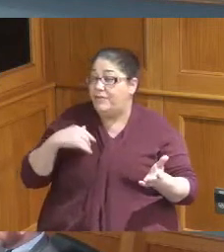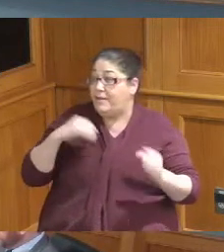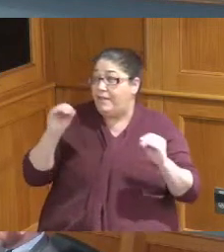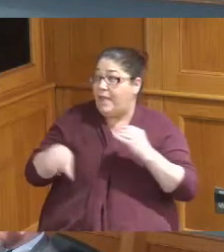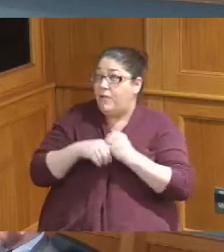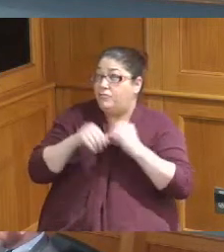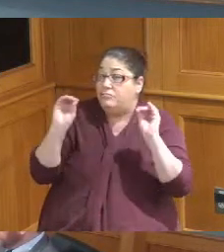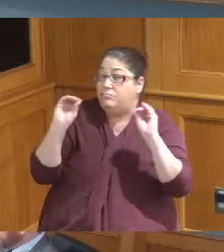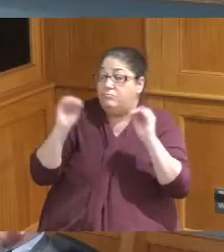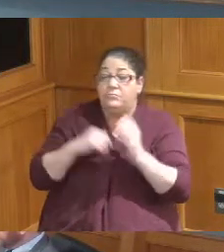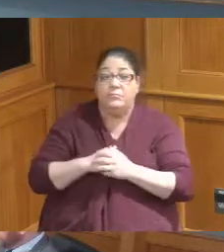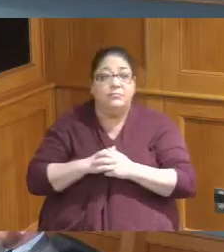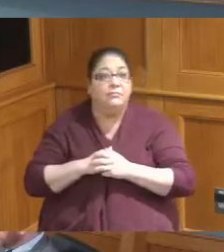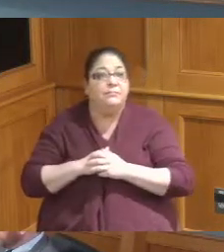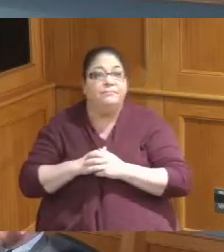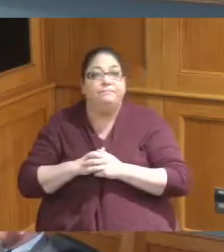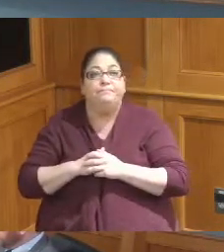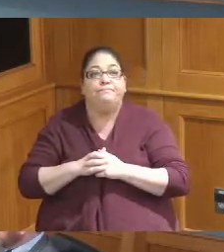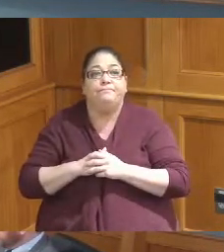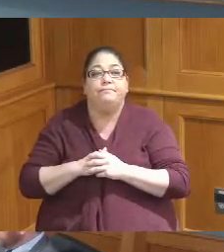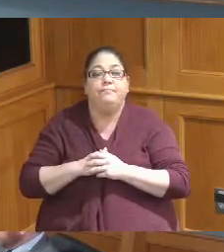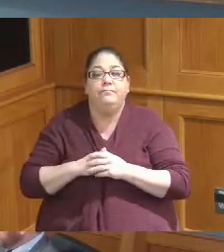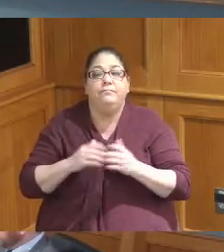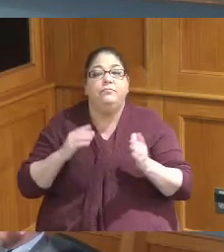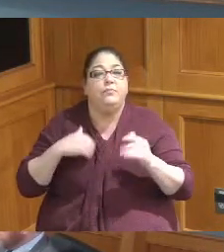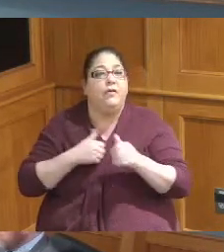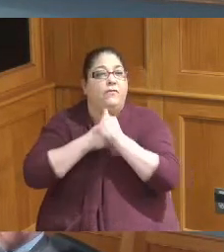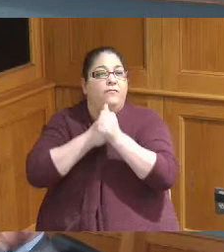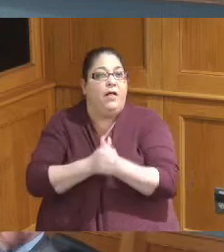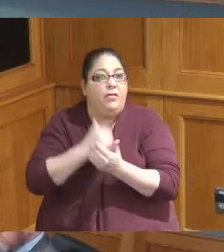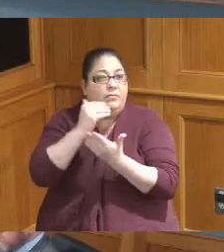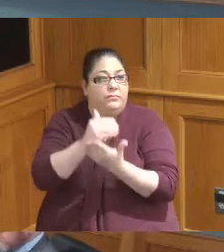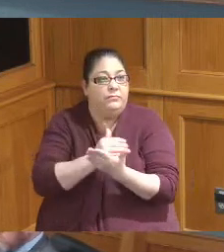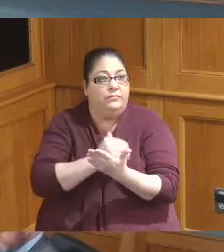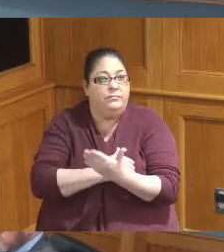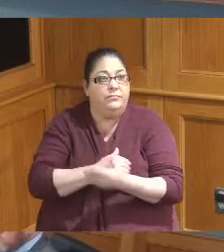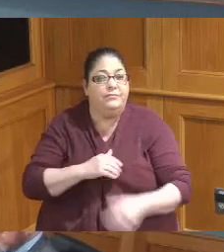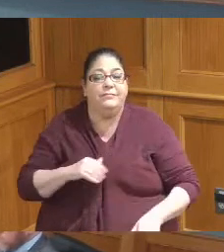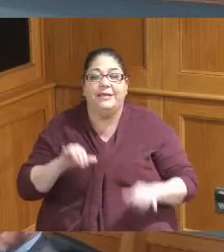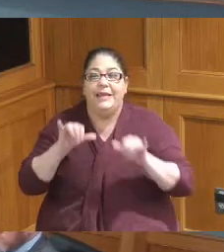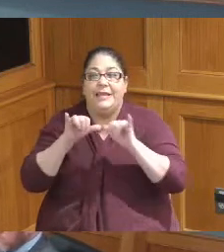okay so we'll move to the calendar we got our Engineer where's Mr Beck